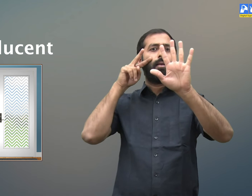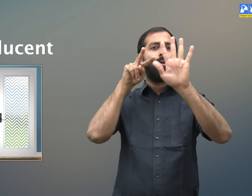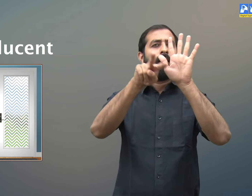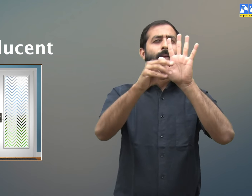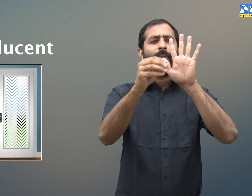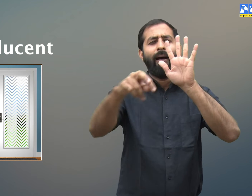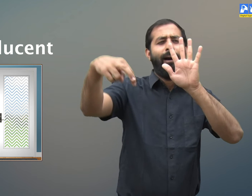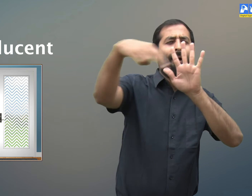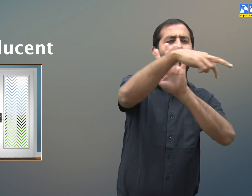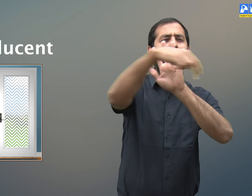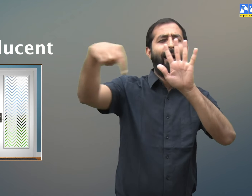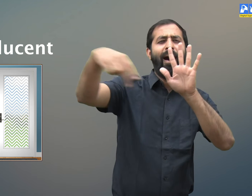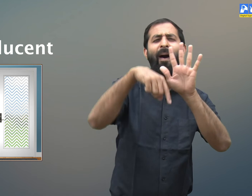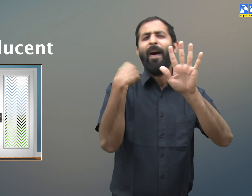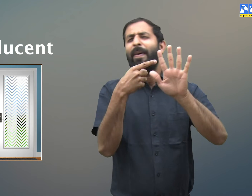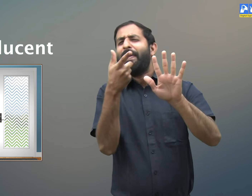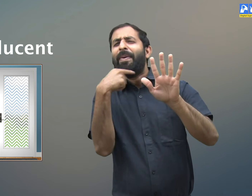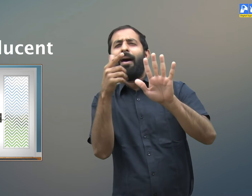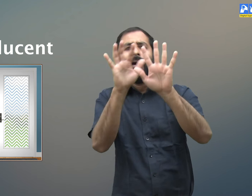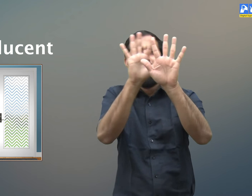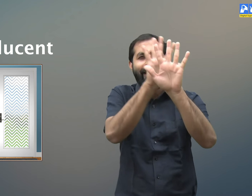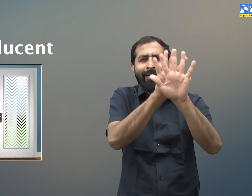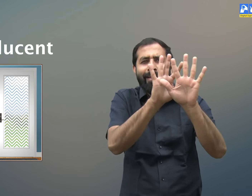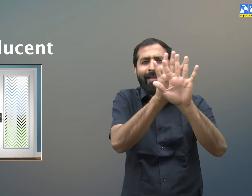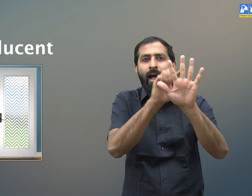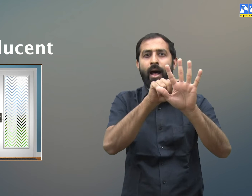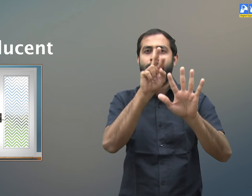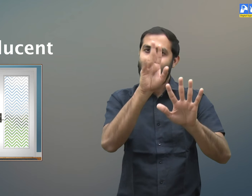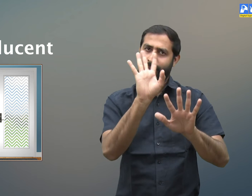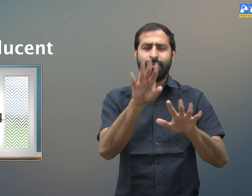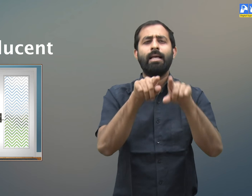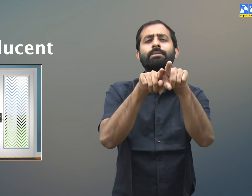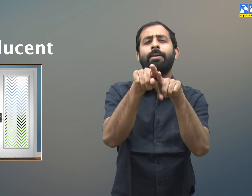like a frosted glass, as it allows only some light to pass through it.